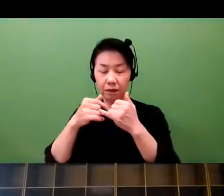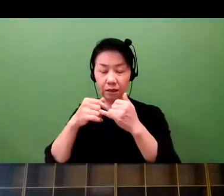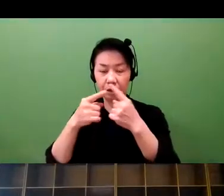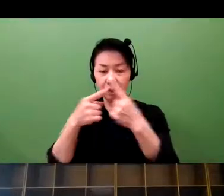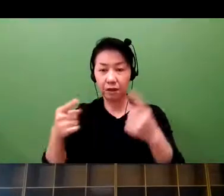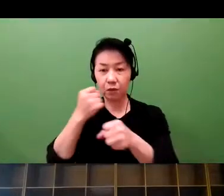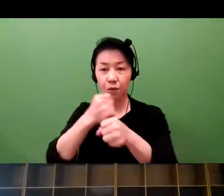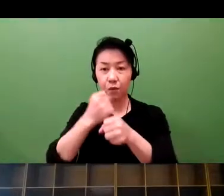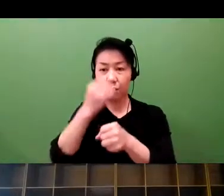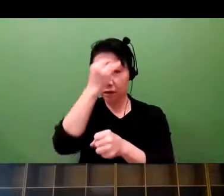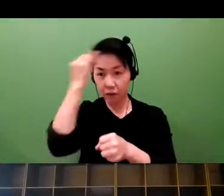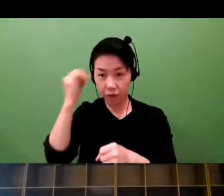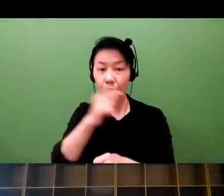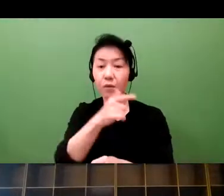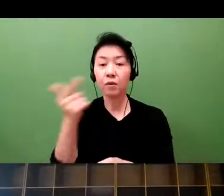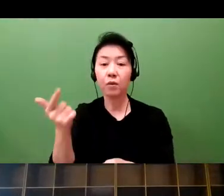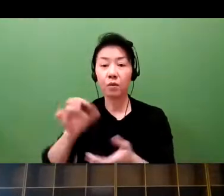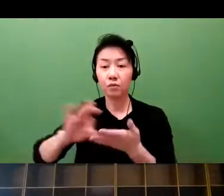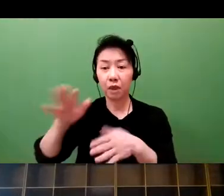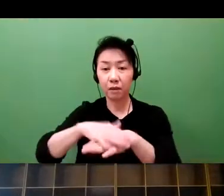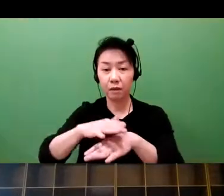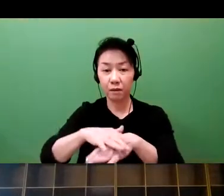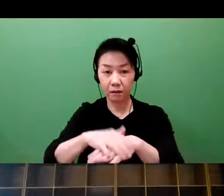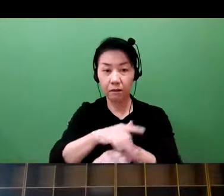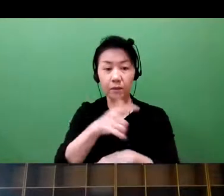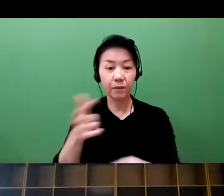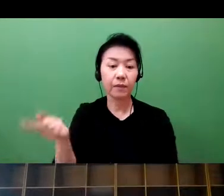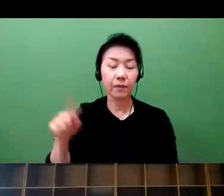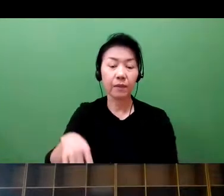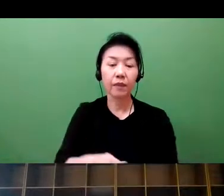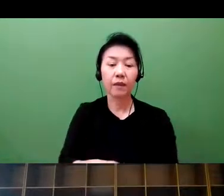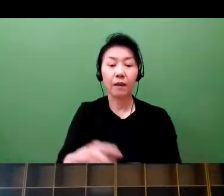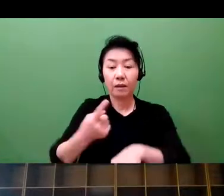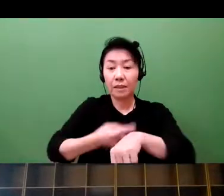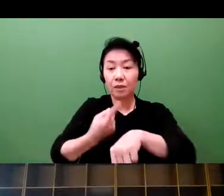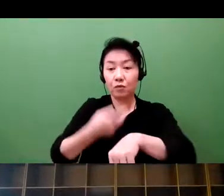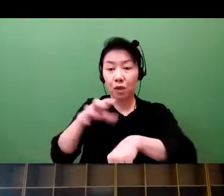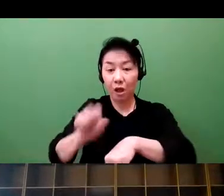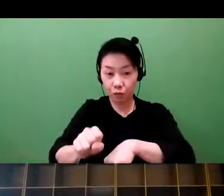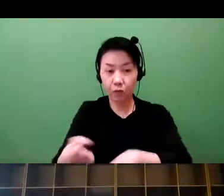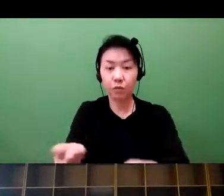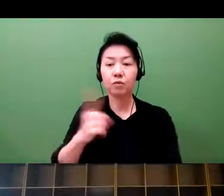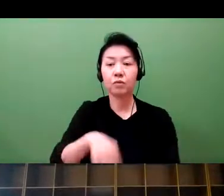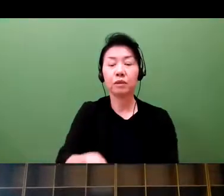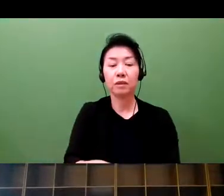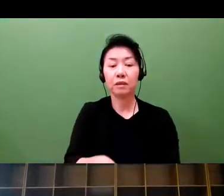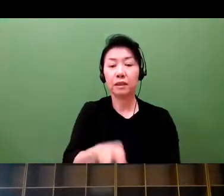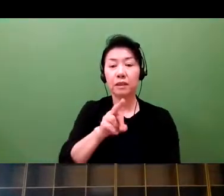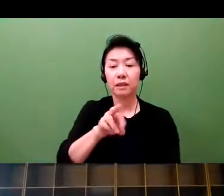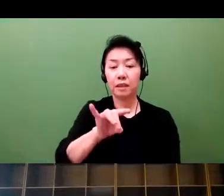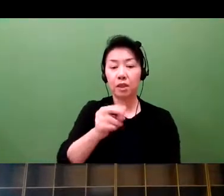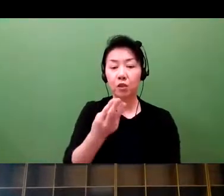So ethics plays an important role. And quality assurance is taken for granted in this sector.